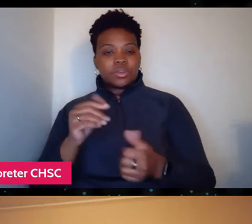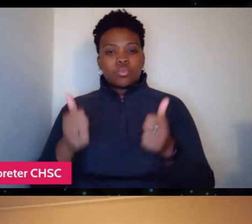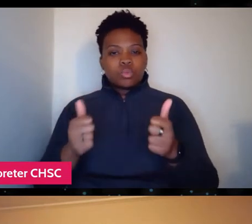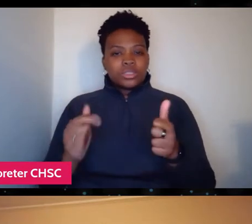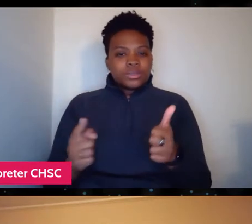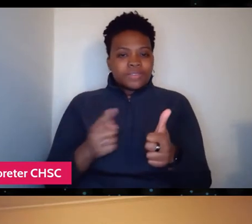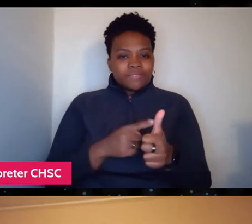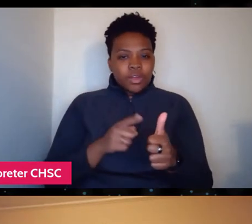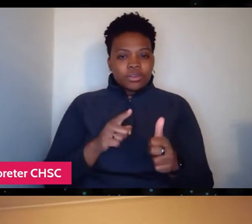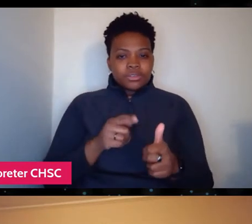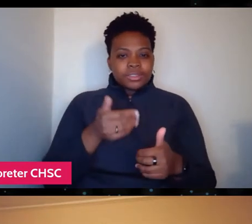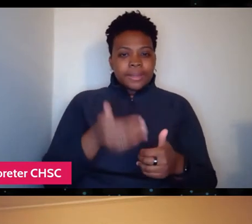You wanna start?